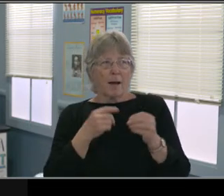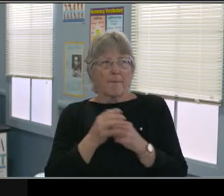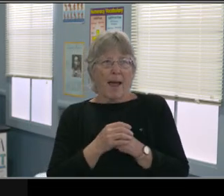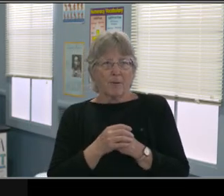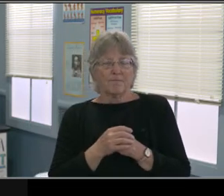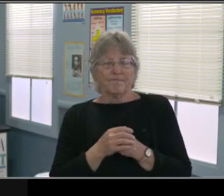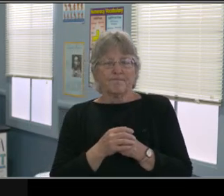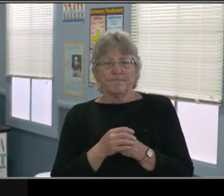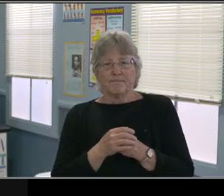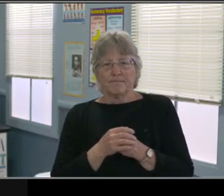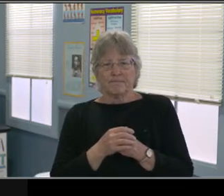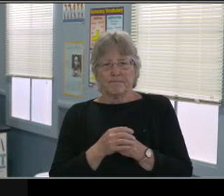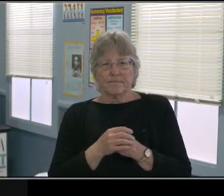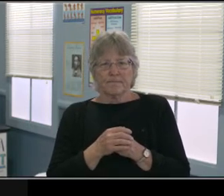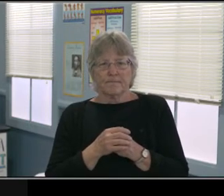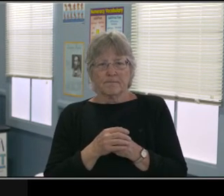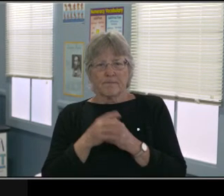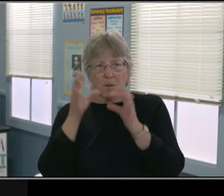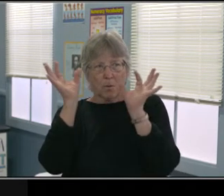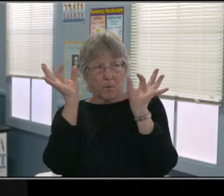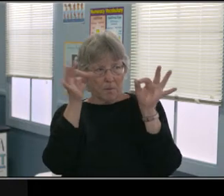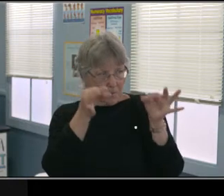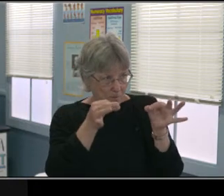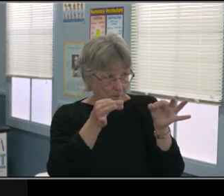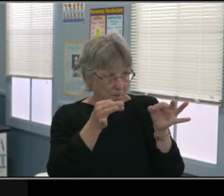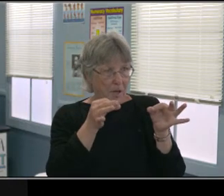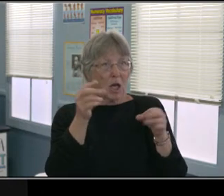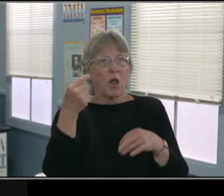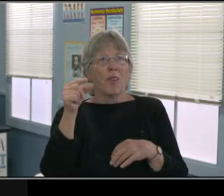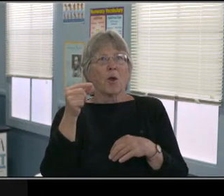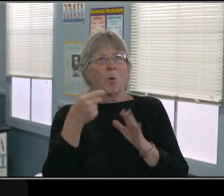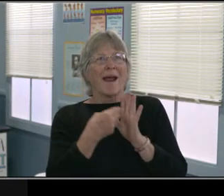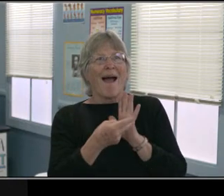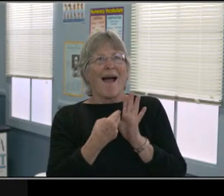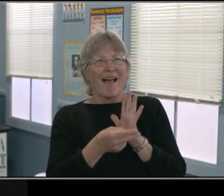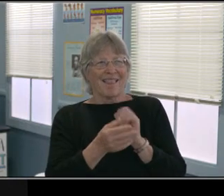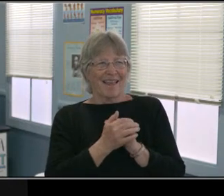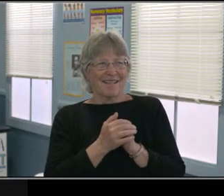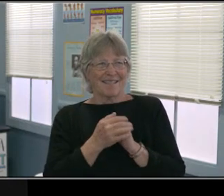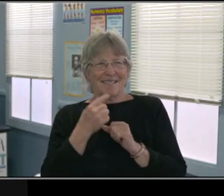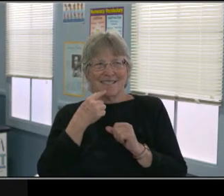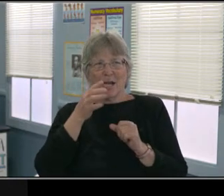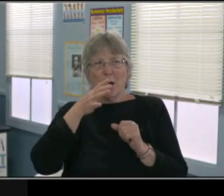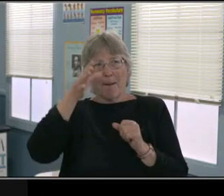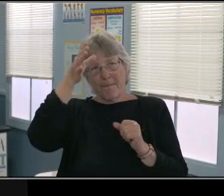but it's good because it reminds us of what we're really focused on. And that's student success